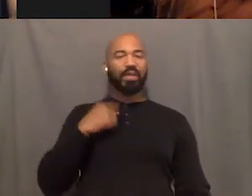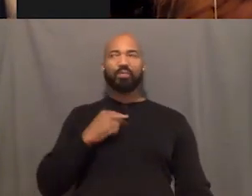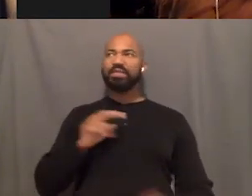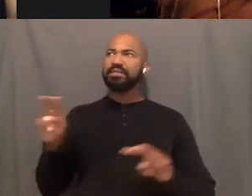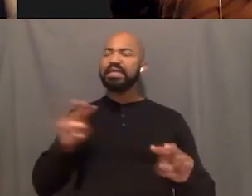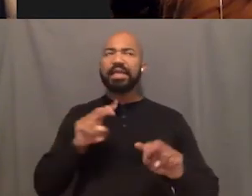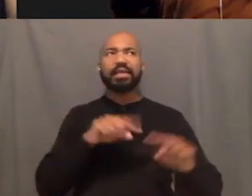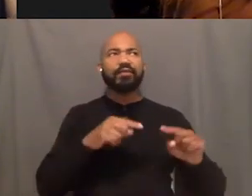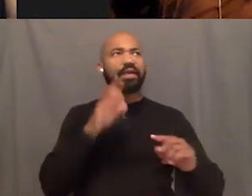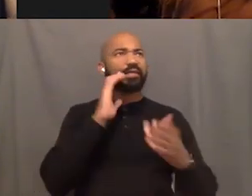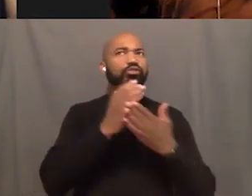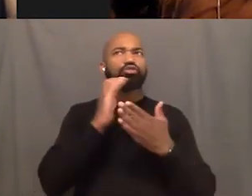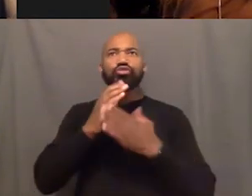Dream country you want to visit?